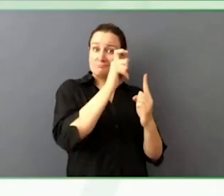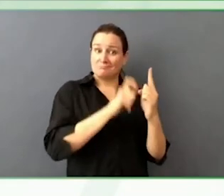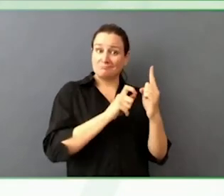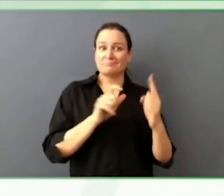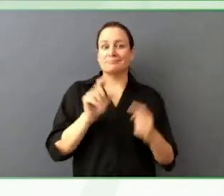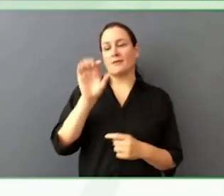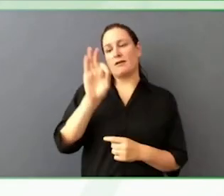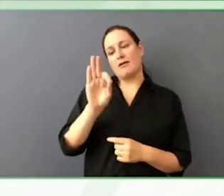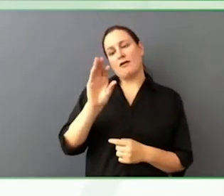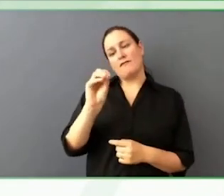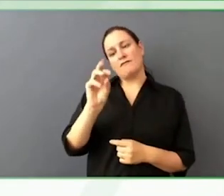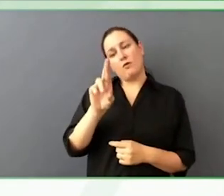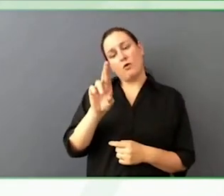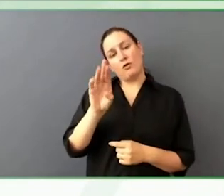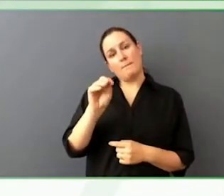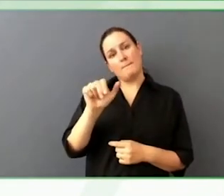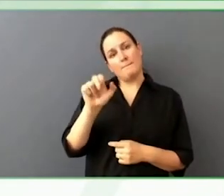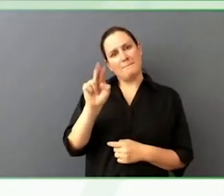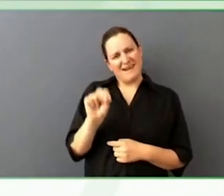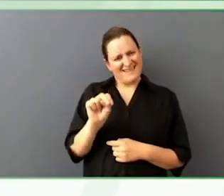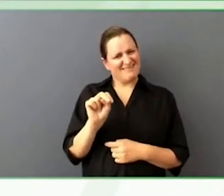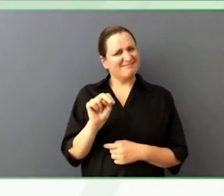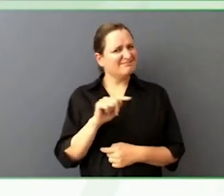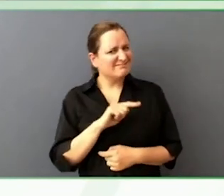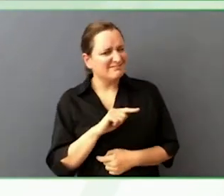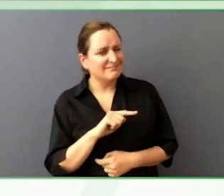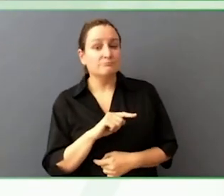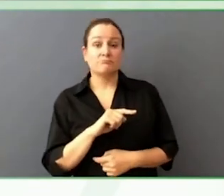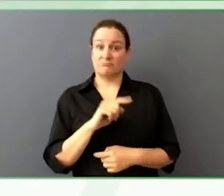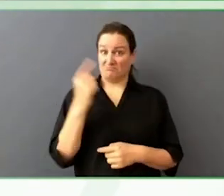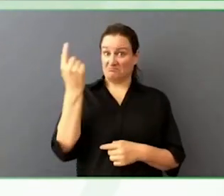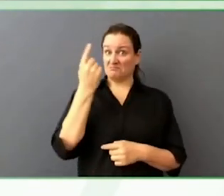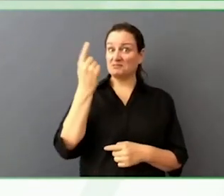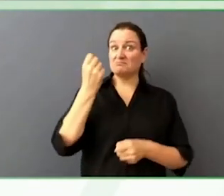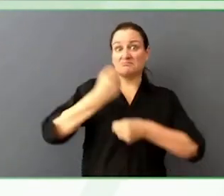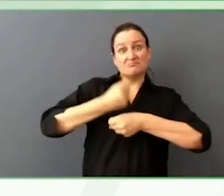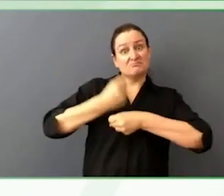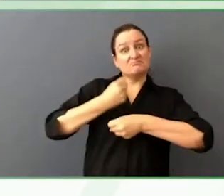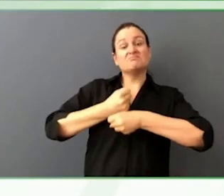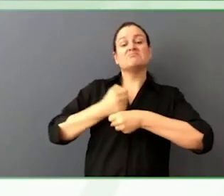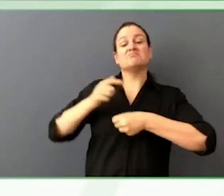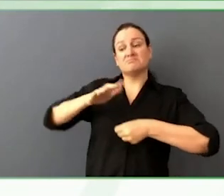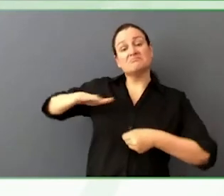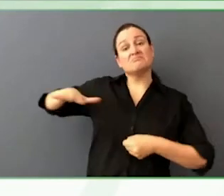He is the first ever accessibility engineer in The Washington Post, fresh in his role.